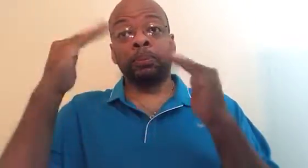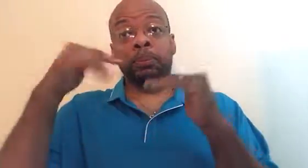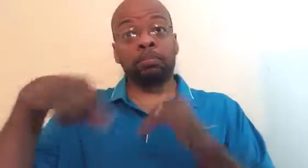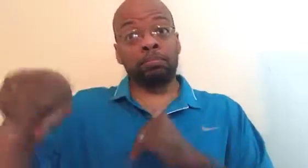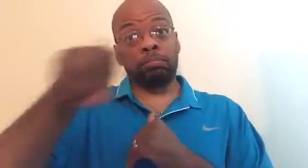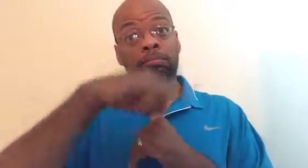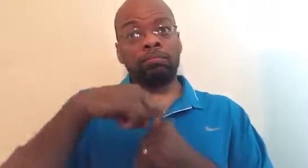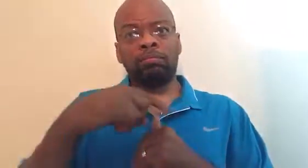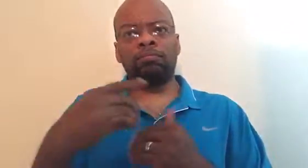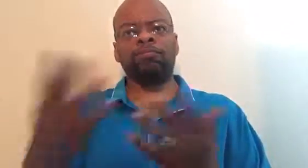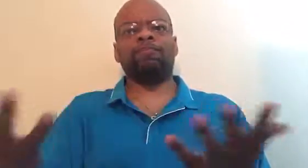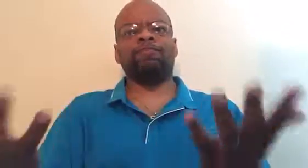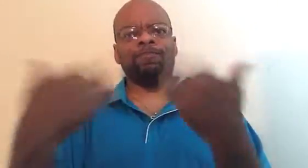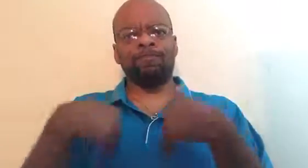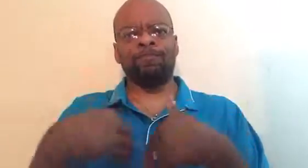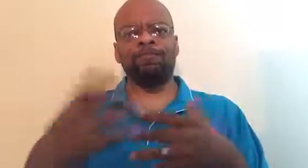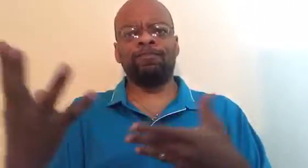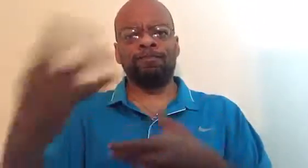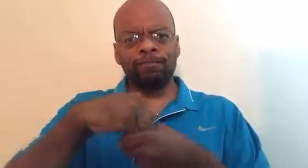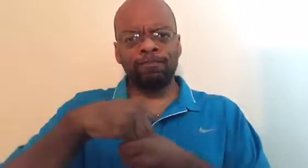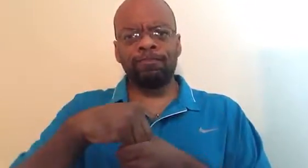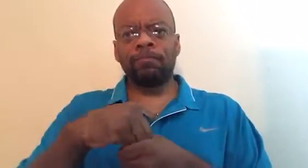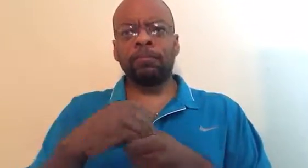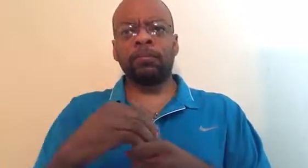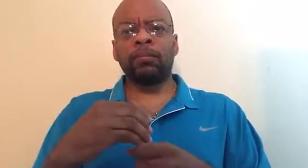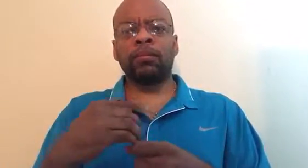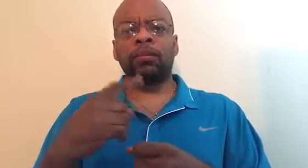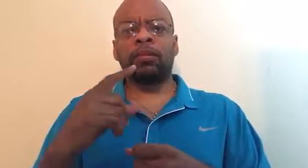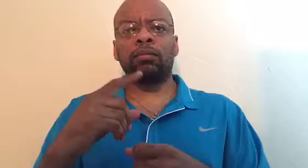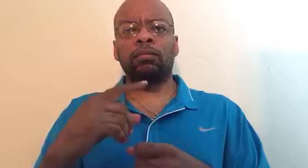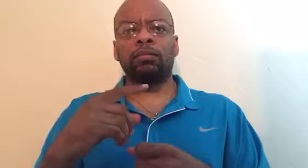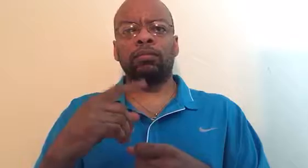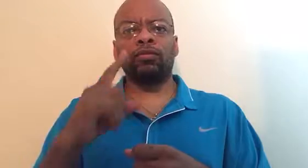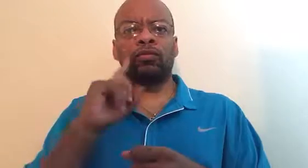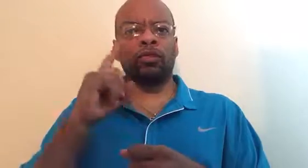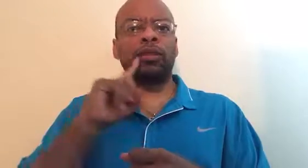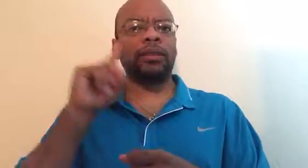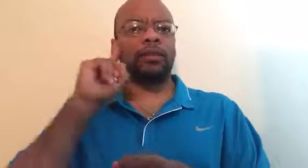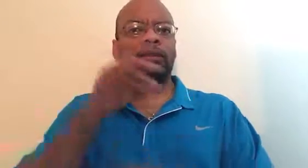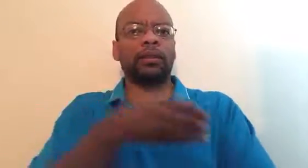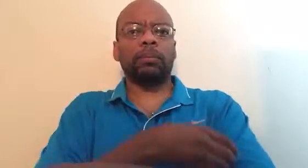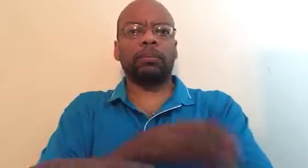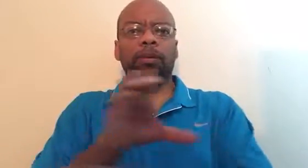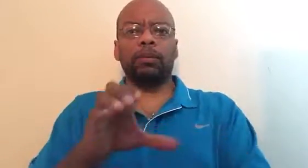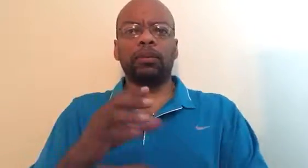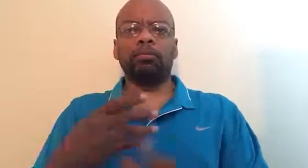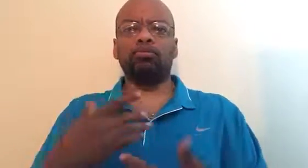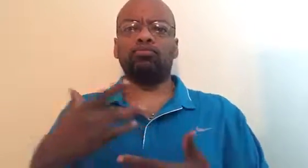I hope that those of you who plan to come and get involved at Deaf Empowerment